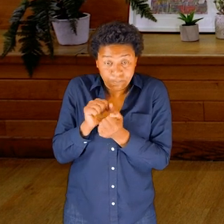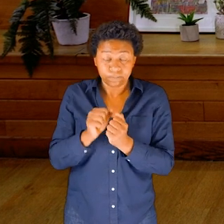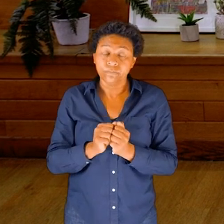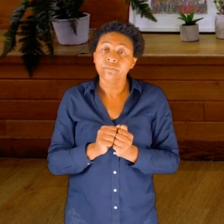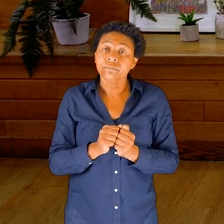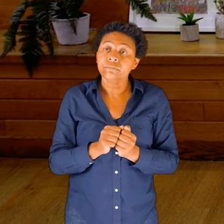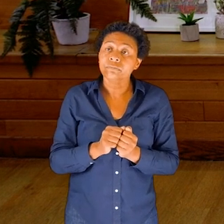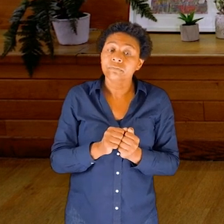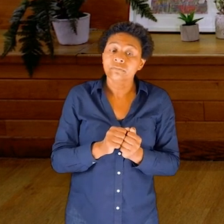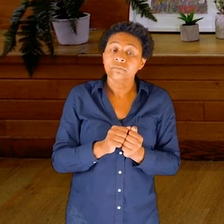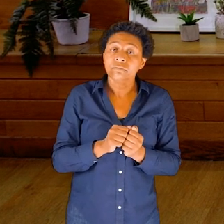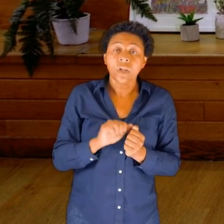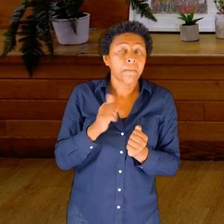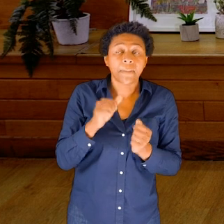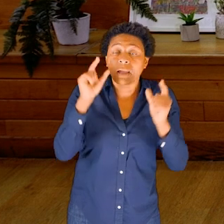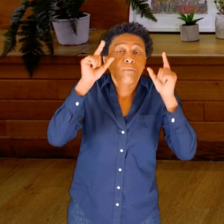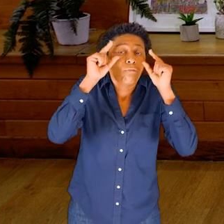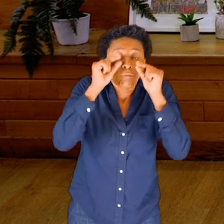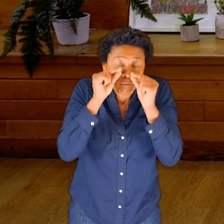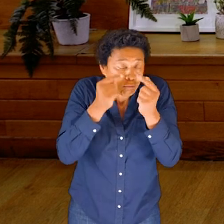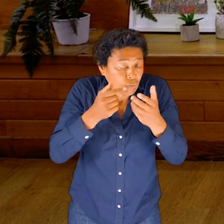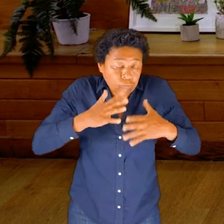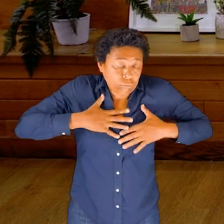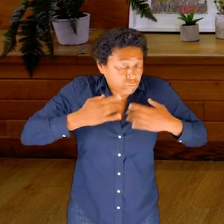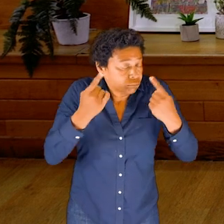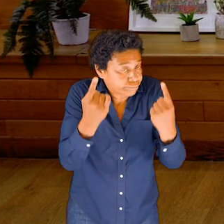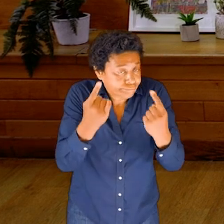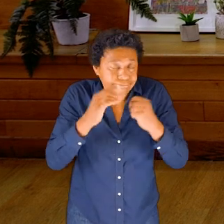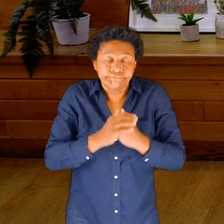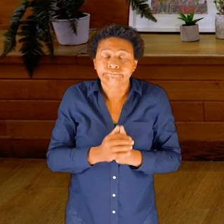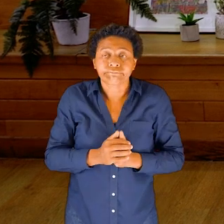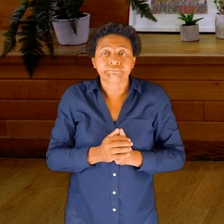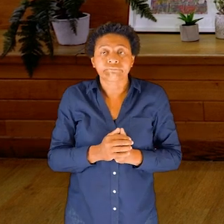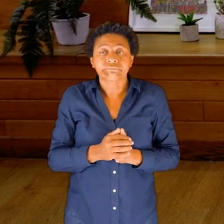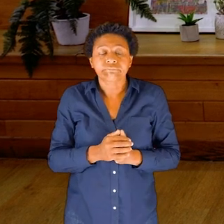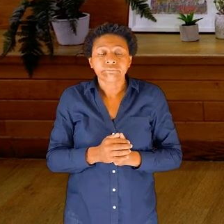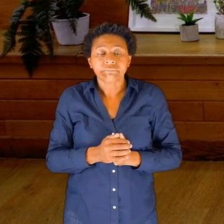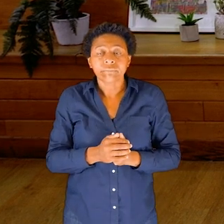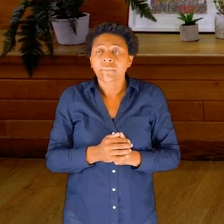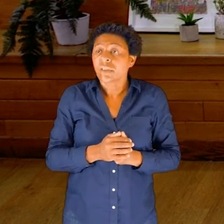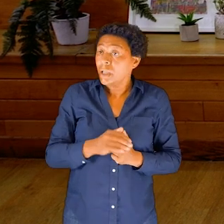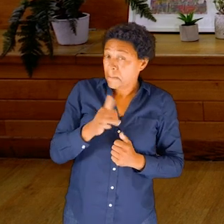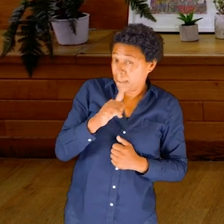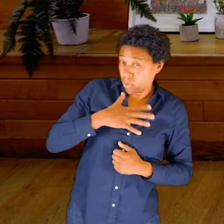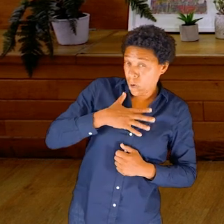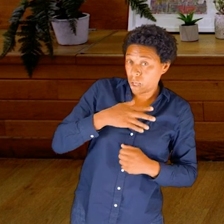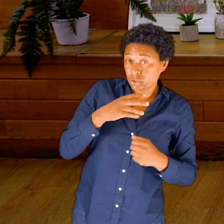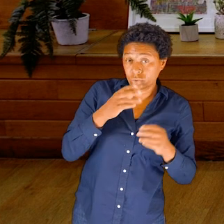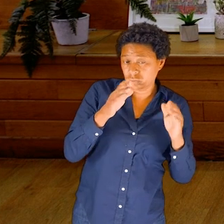If you’d like to, you can also close your eyes for this as well. Another reminder to turn away from the screen if you’d like to.